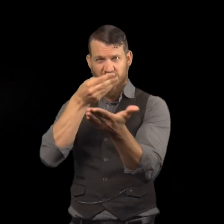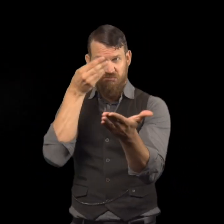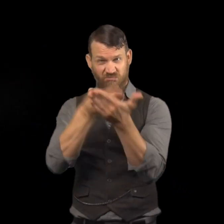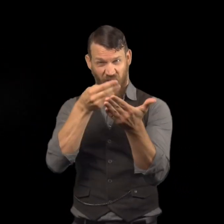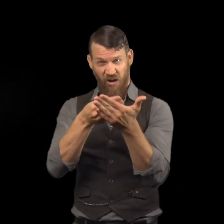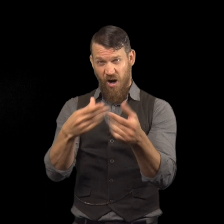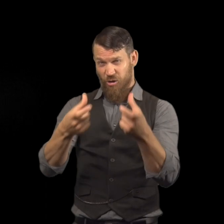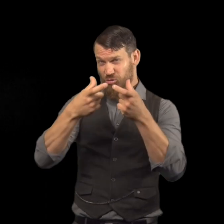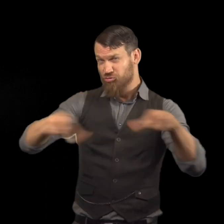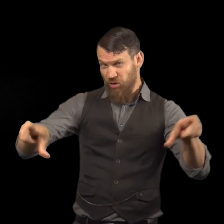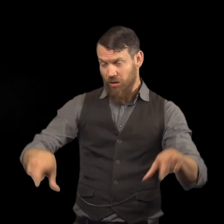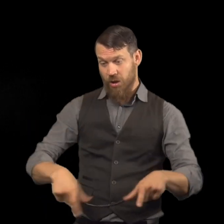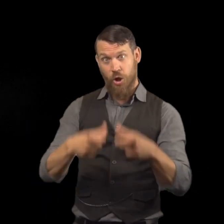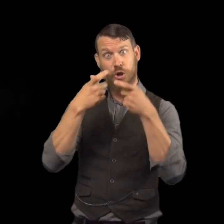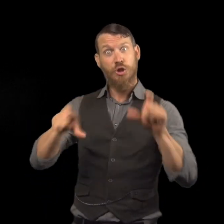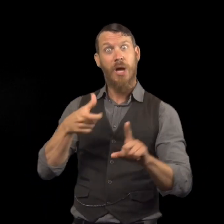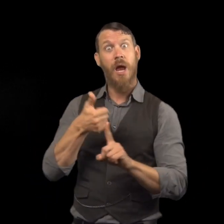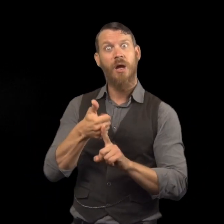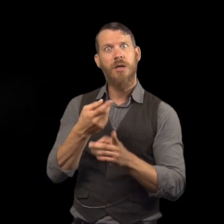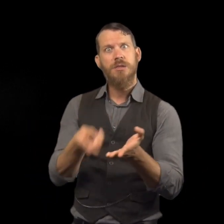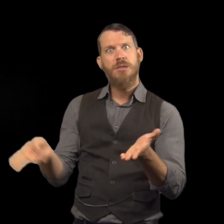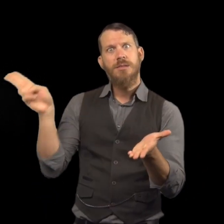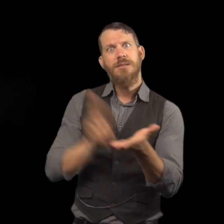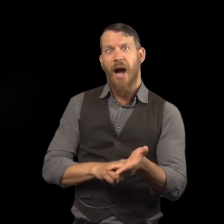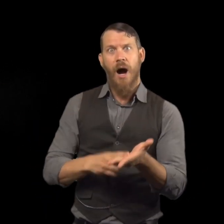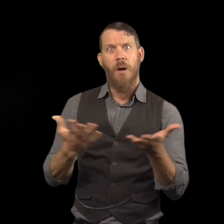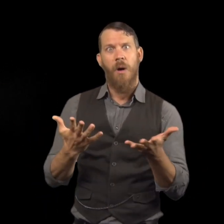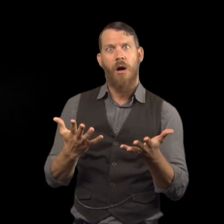He went back through that same door, to get the money.